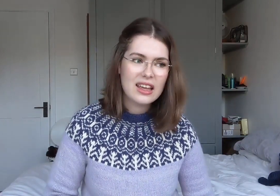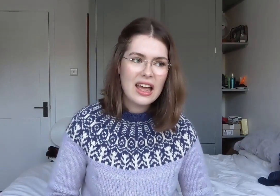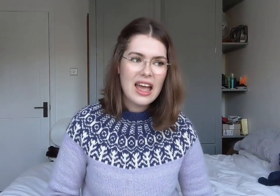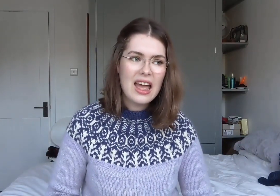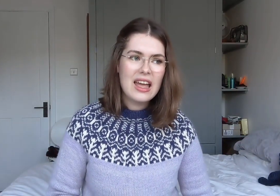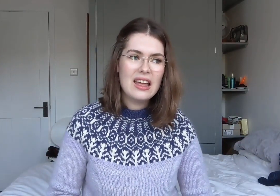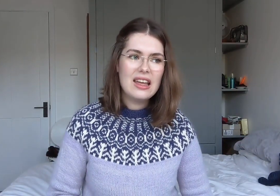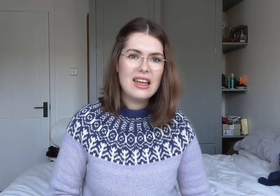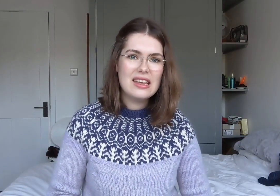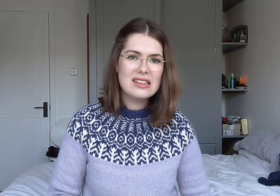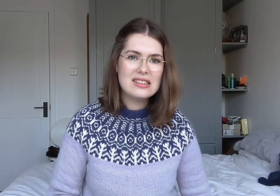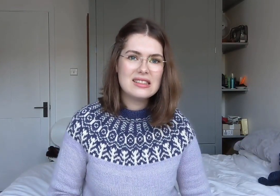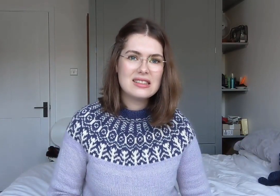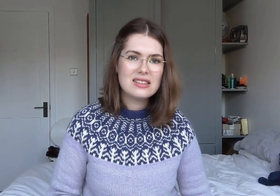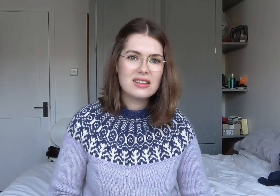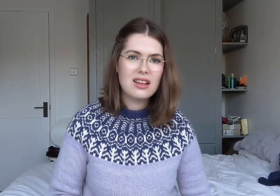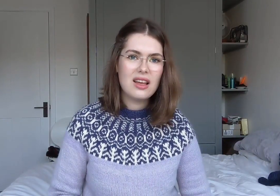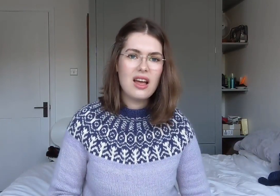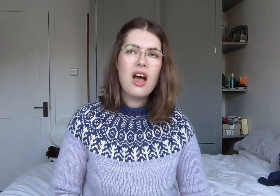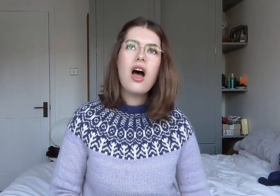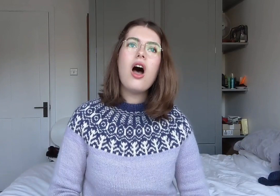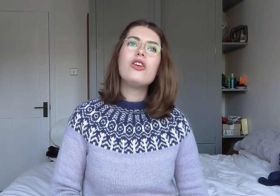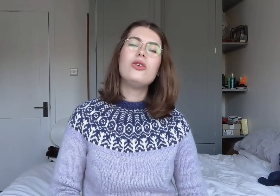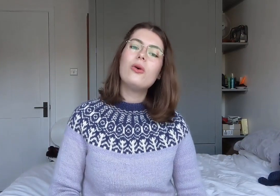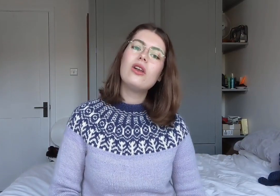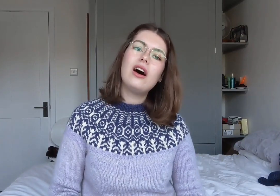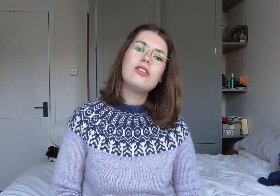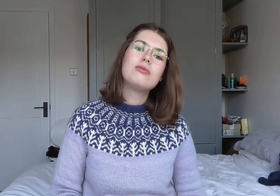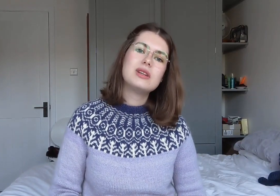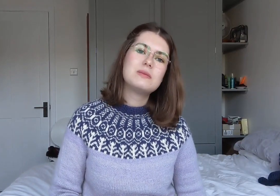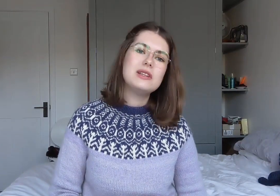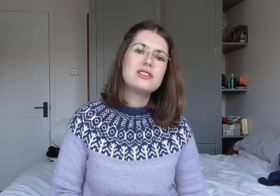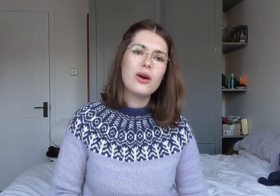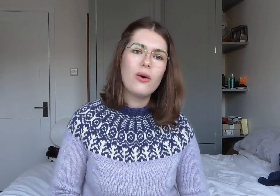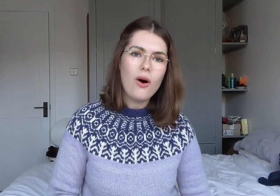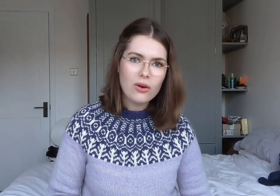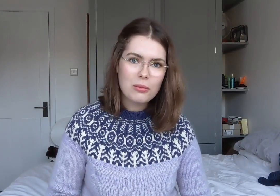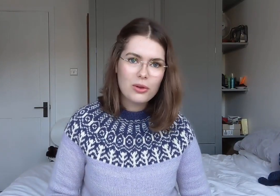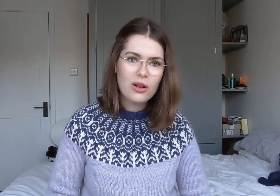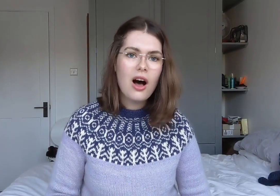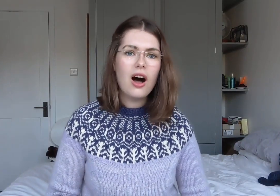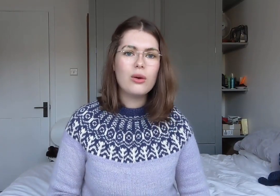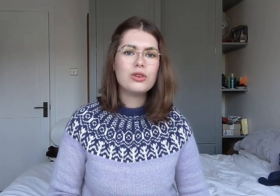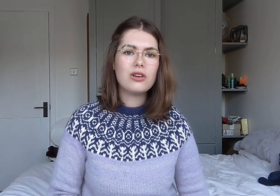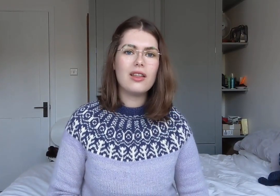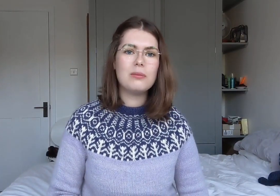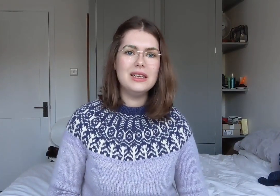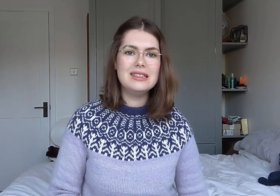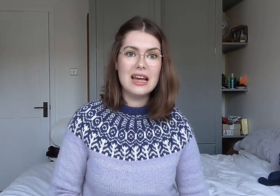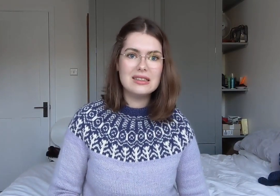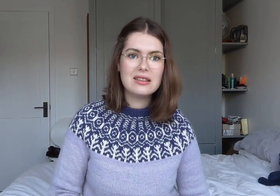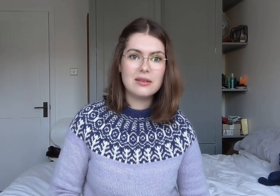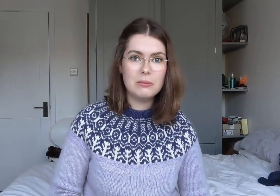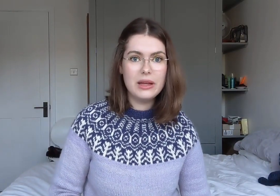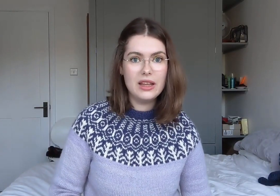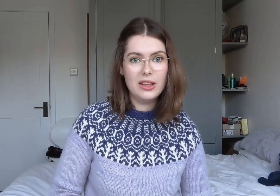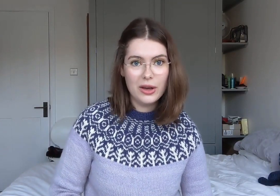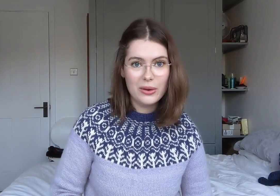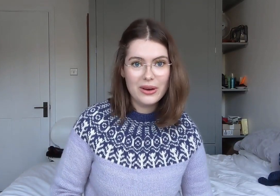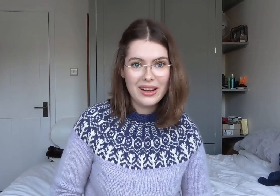is 'your life must be so horrible, I would rather be dead than be you.'